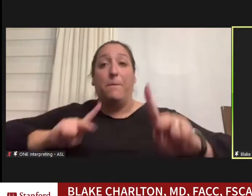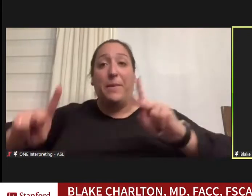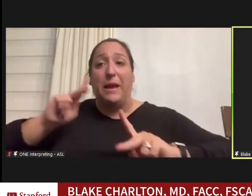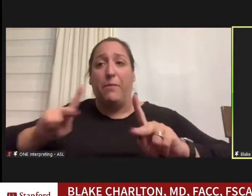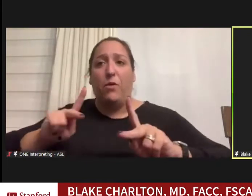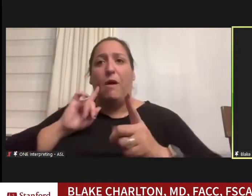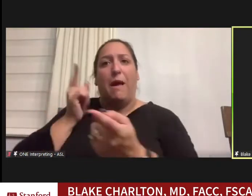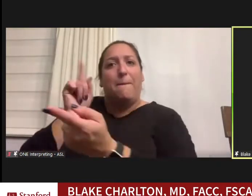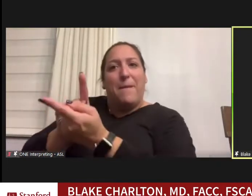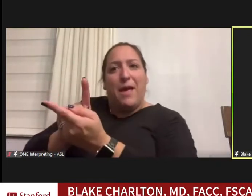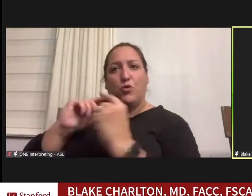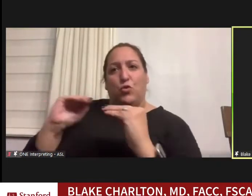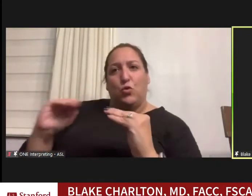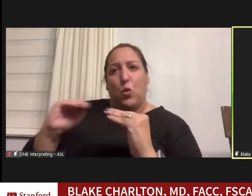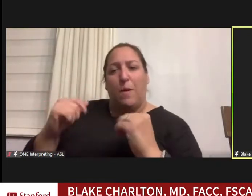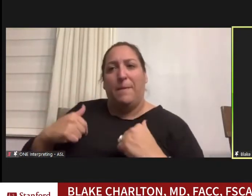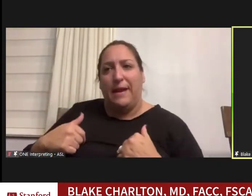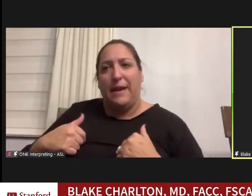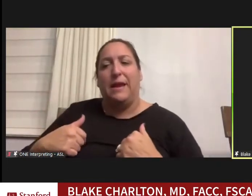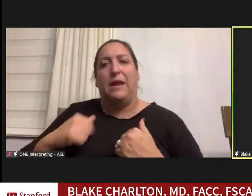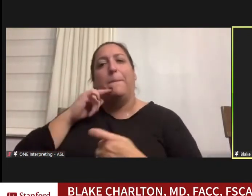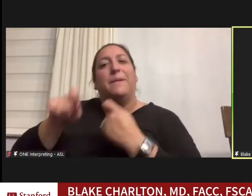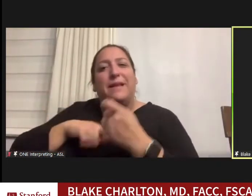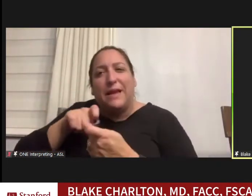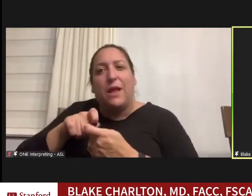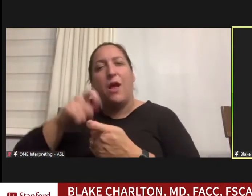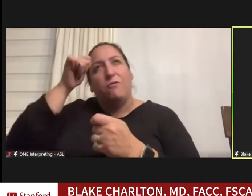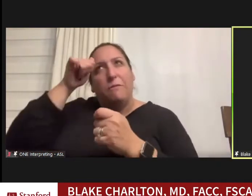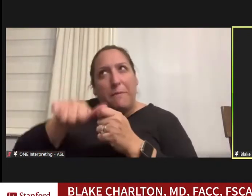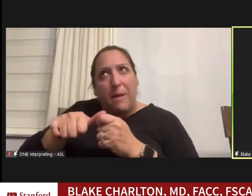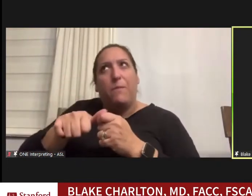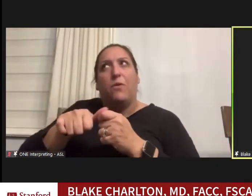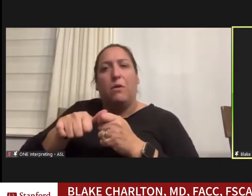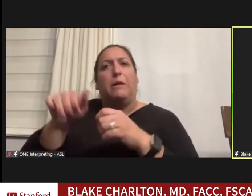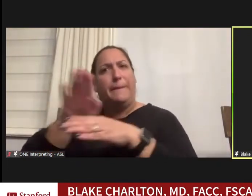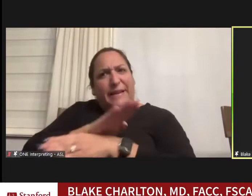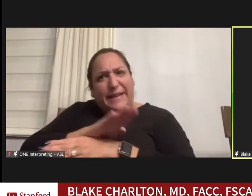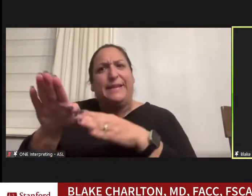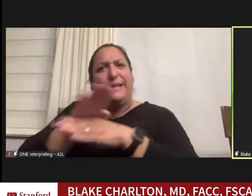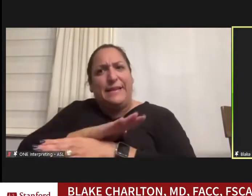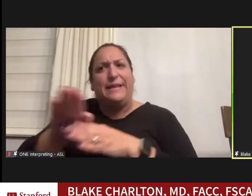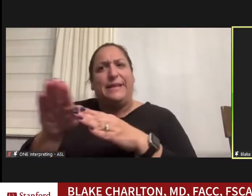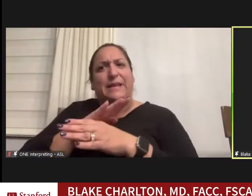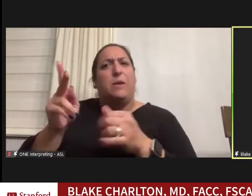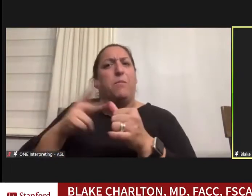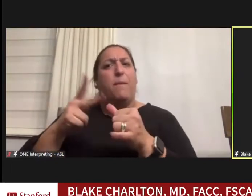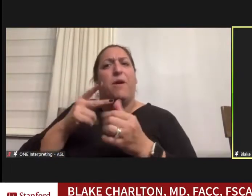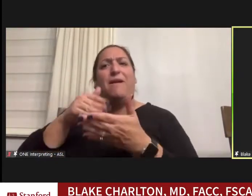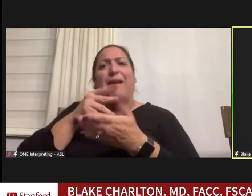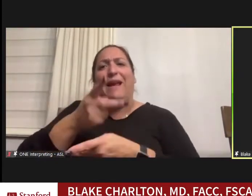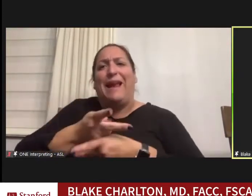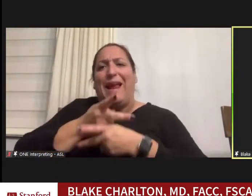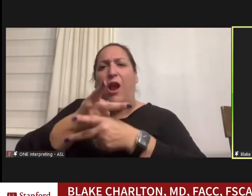taught me. Him in particular I remember a very busy primary care clinic where I had a no-show